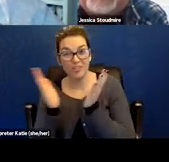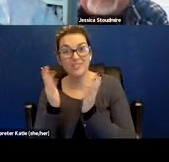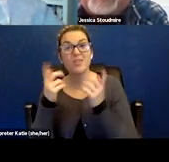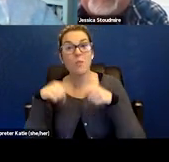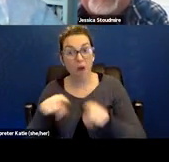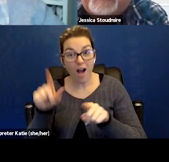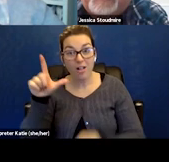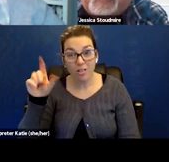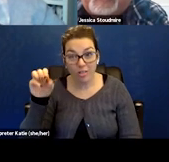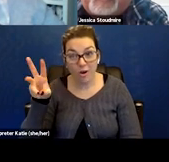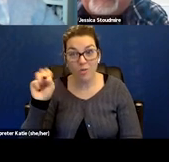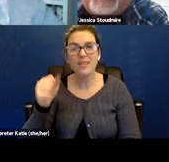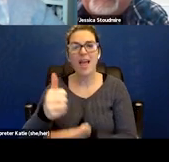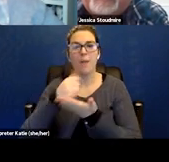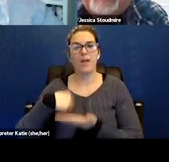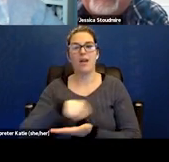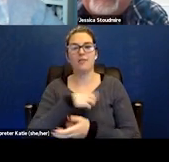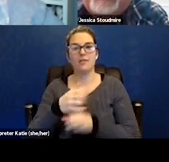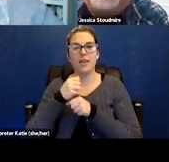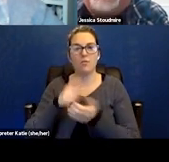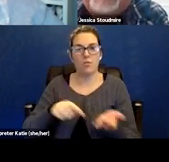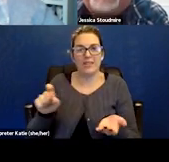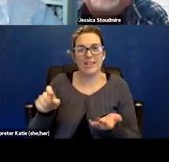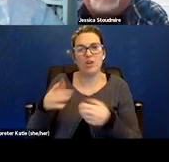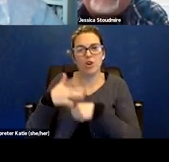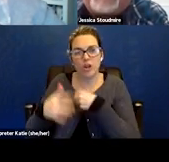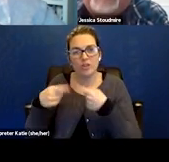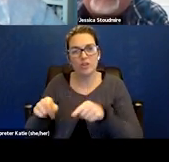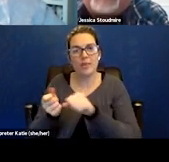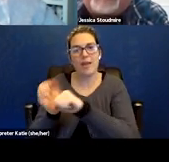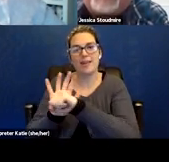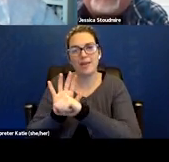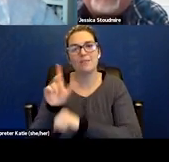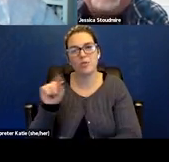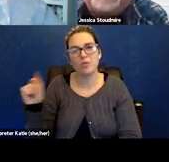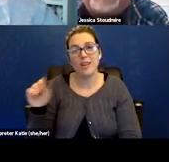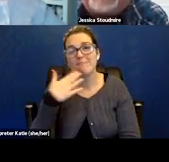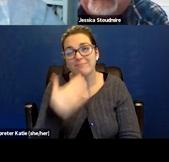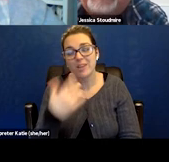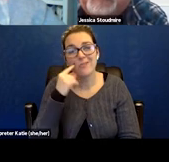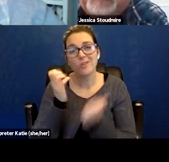helping us get the things that we needed early in the pandemic. So we thank you for your service there as well